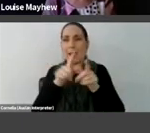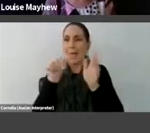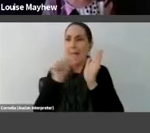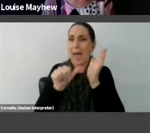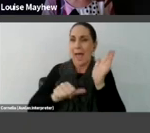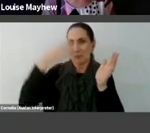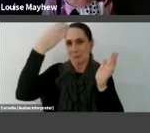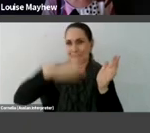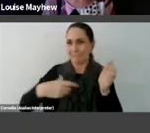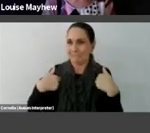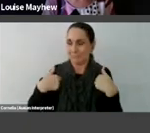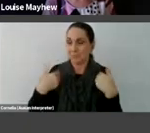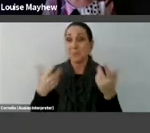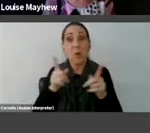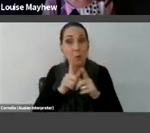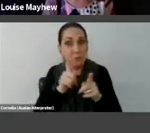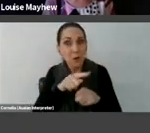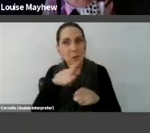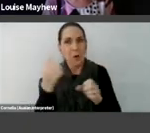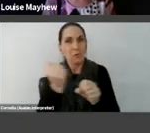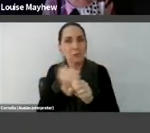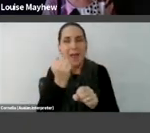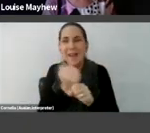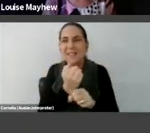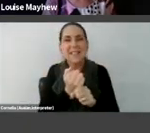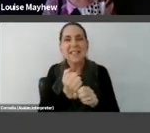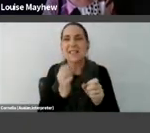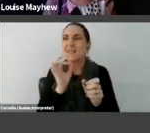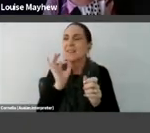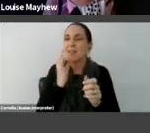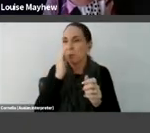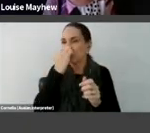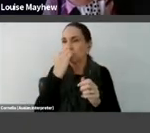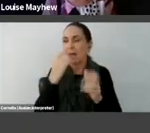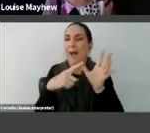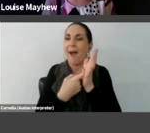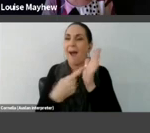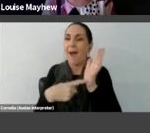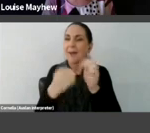and of even creating little art galleries for pets at home, and we'll be